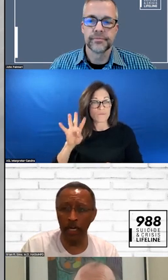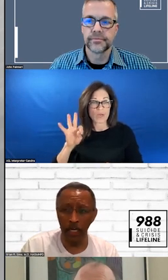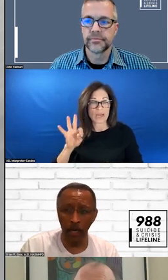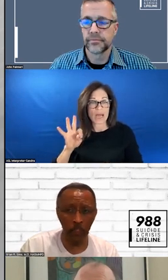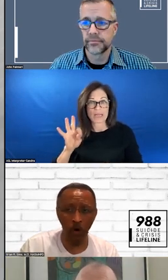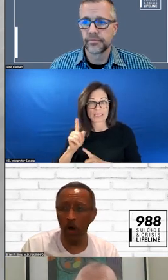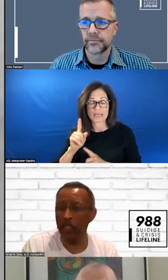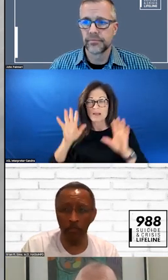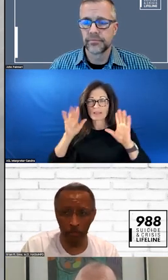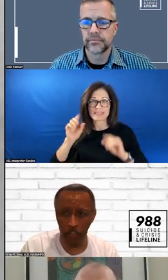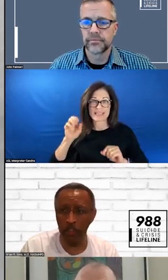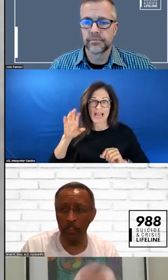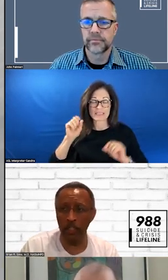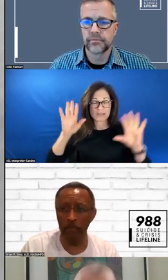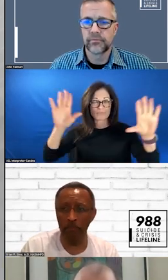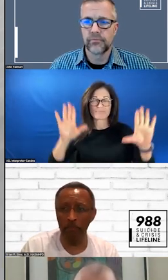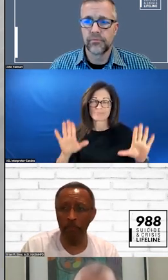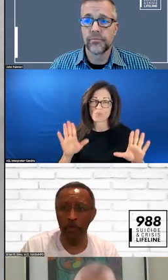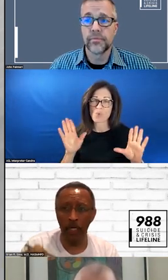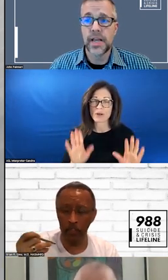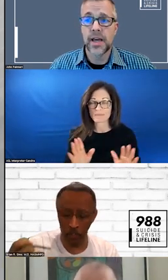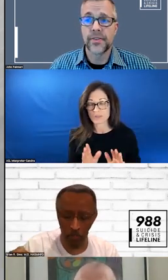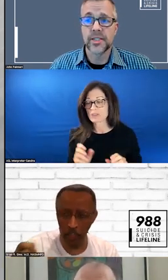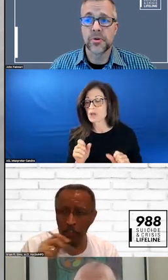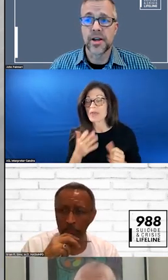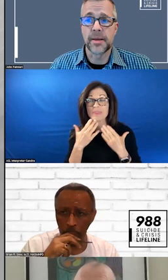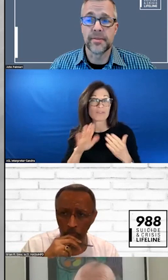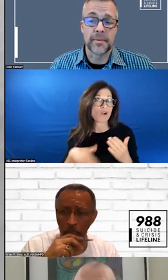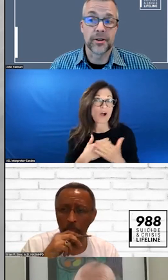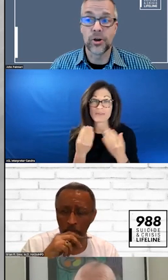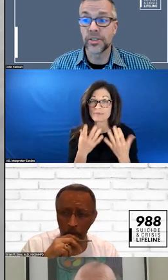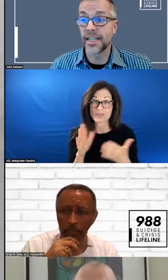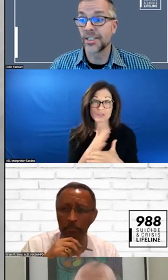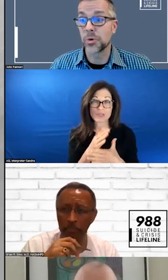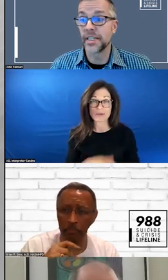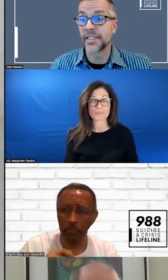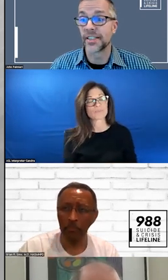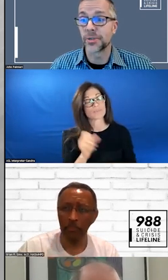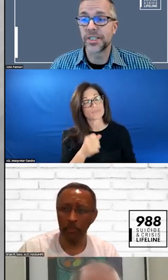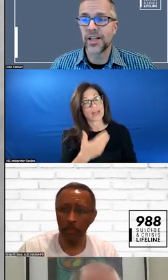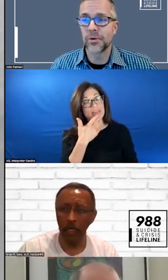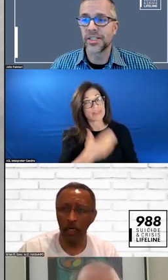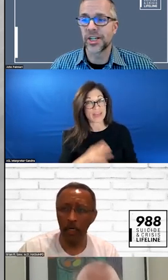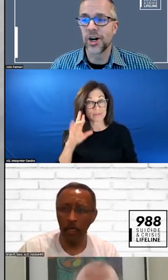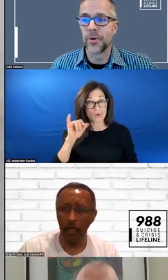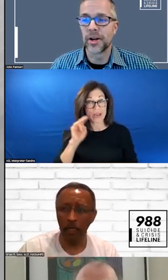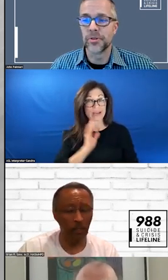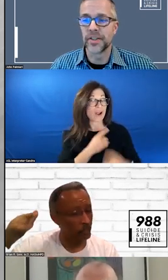: THANKS, BRIAN. OUR GOAL IS TO GET TO 20 SECONDS, BUT WE ARE